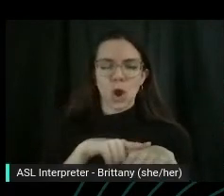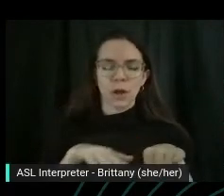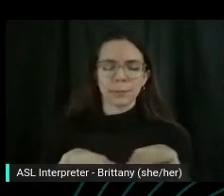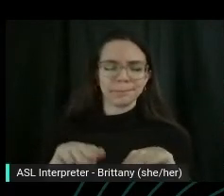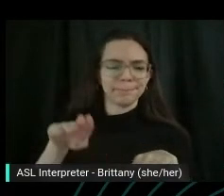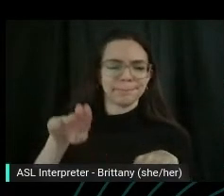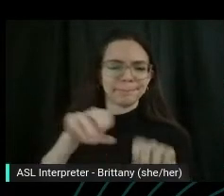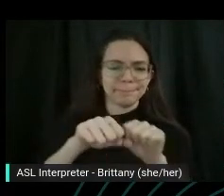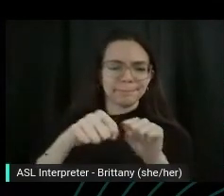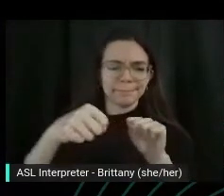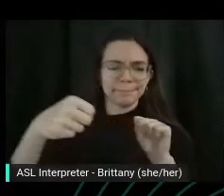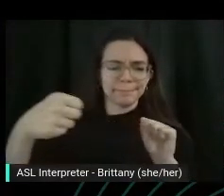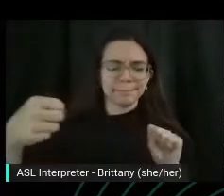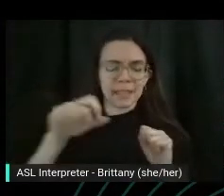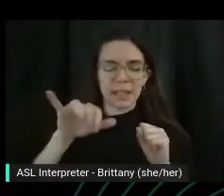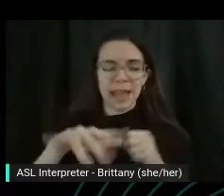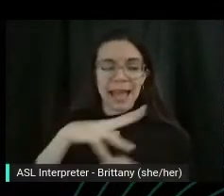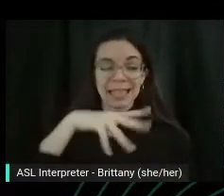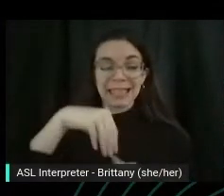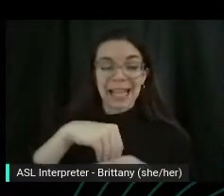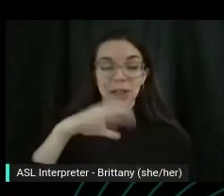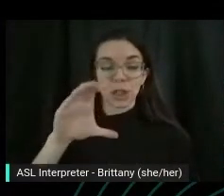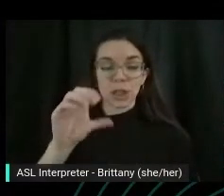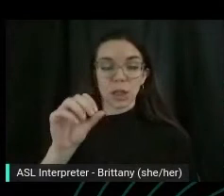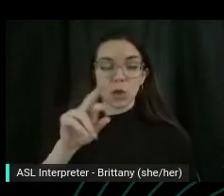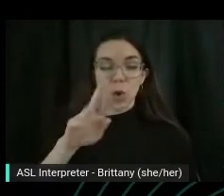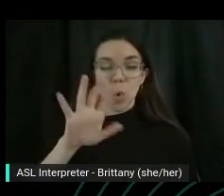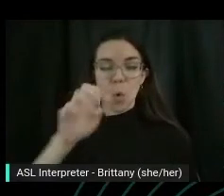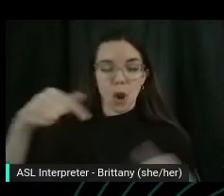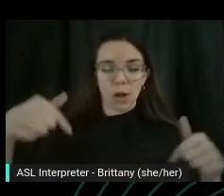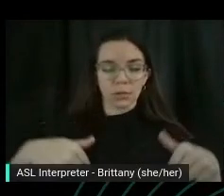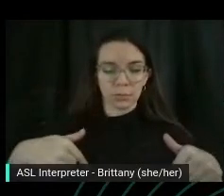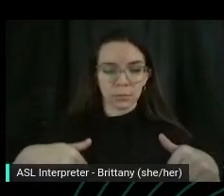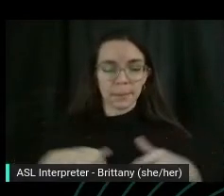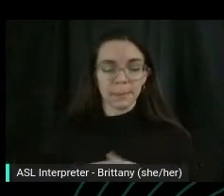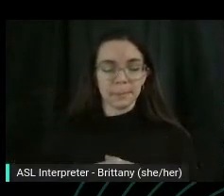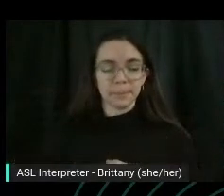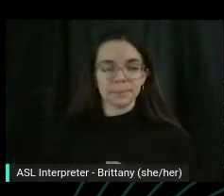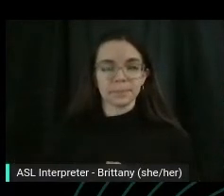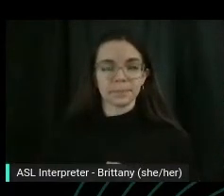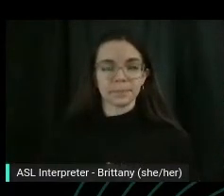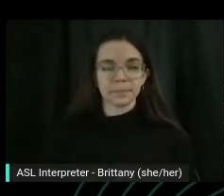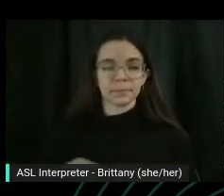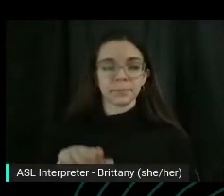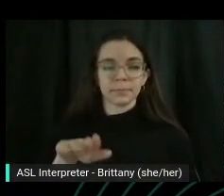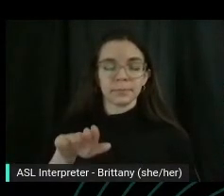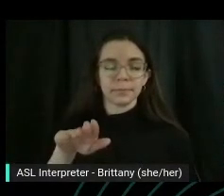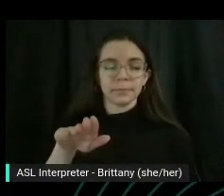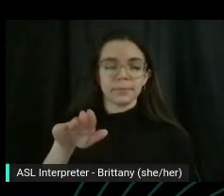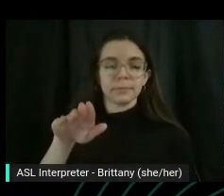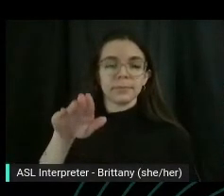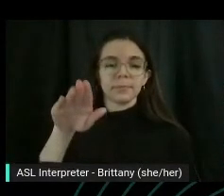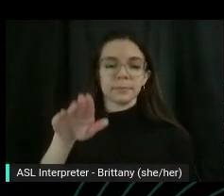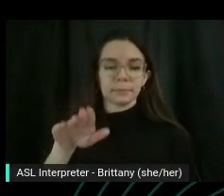It engages the core lifting, the leg, reaching still and lower.